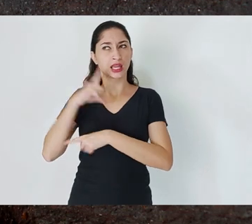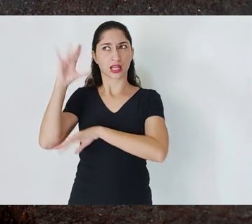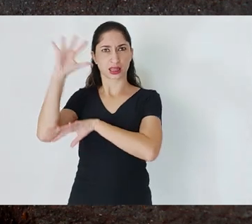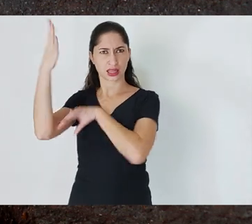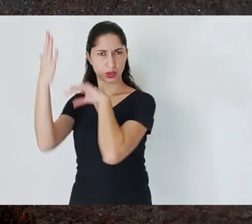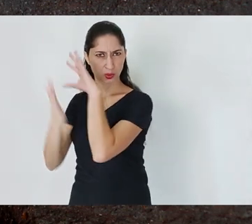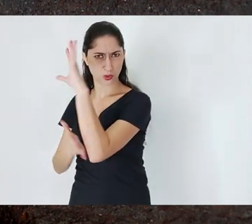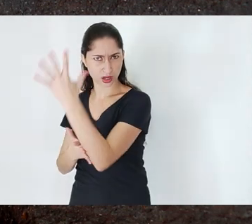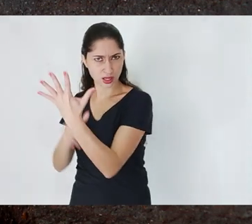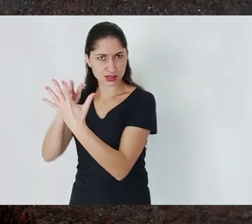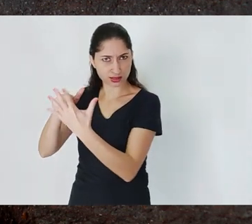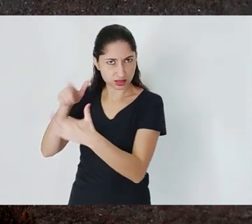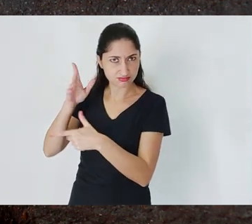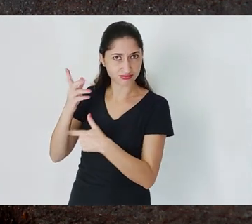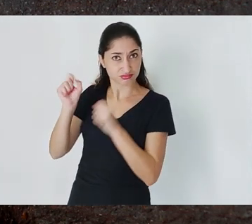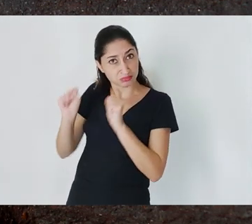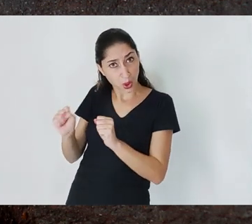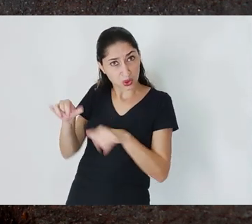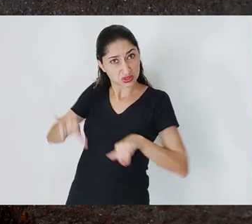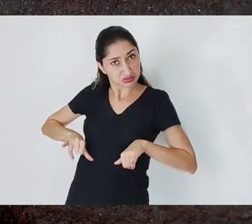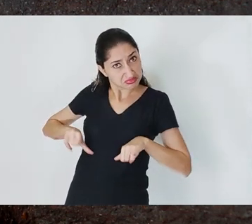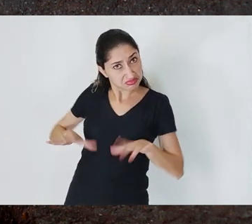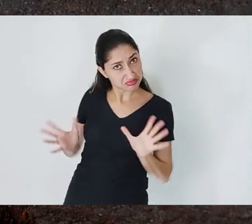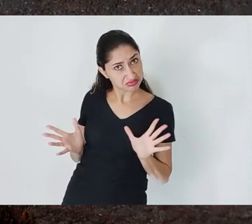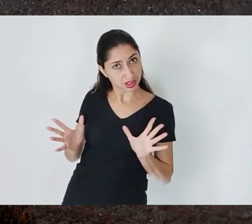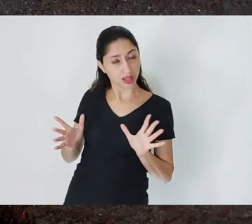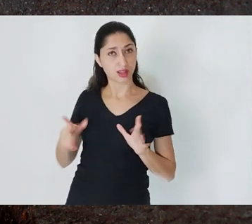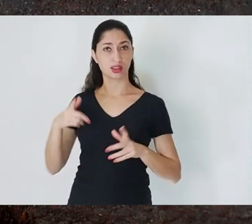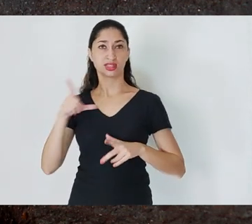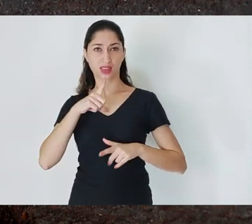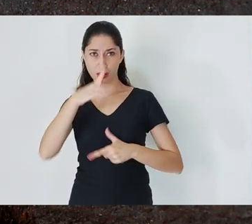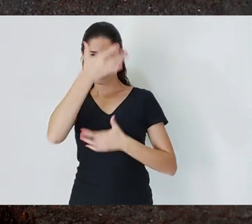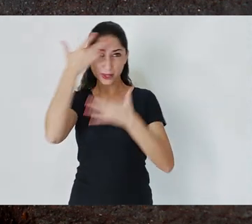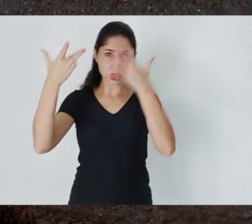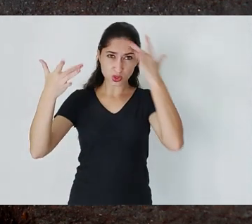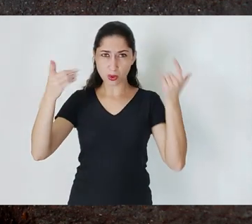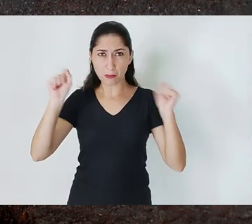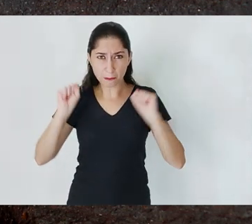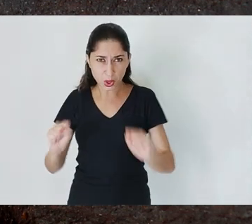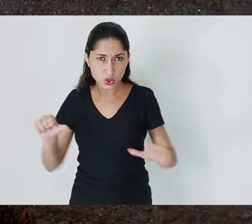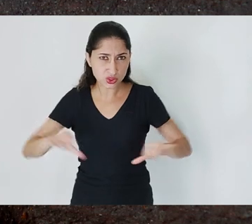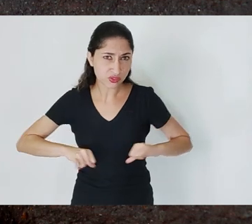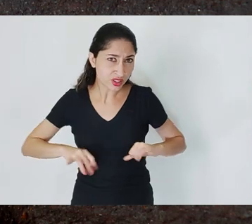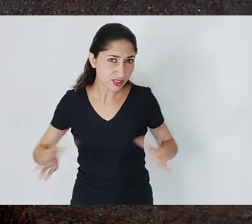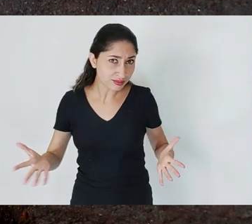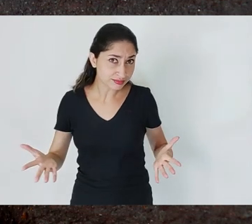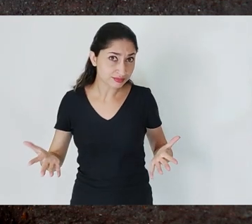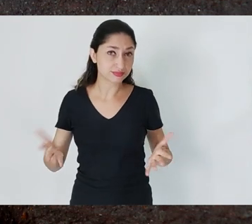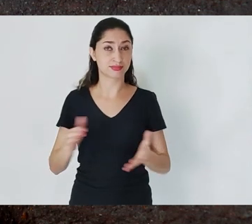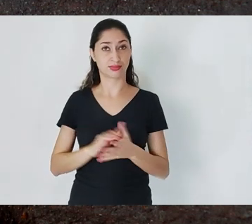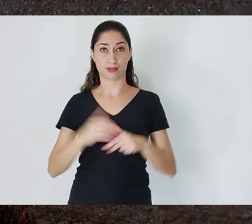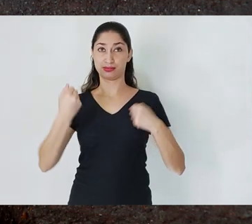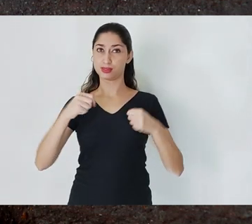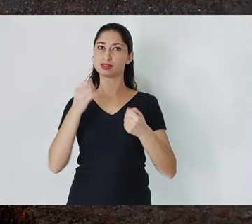All this must be considered in the different aspects of these two territories.